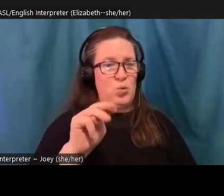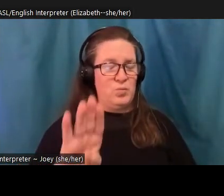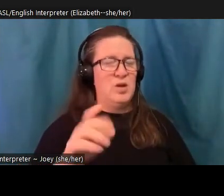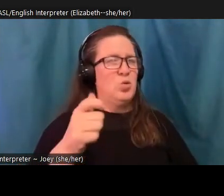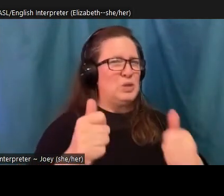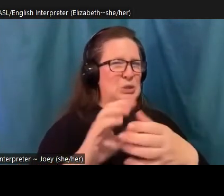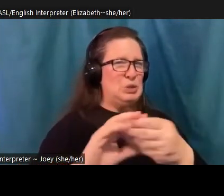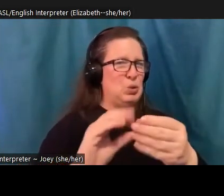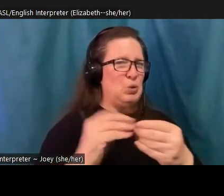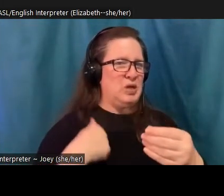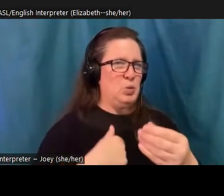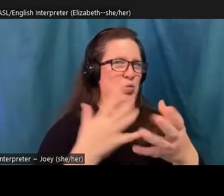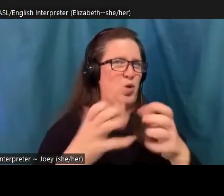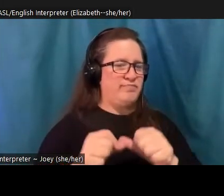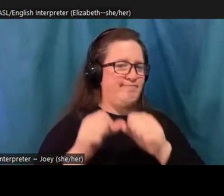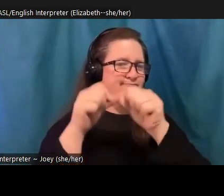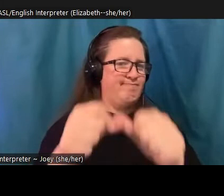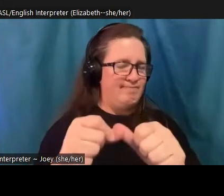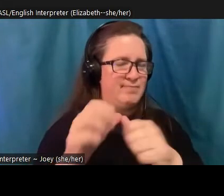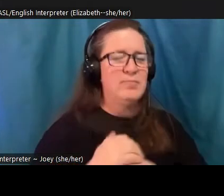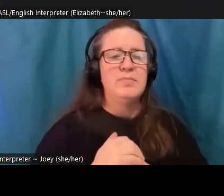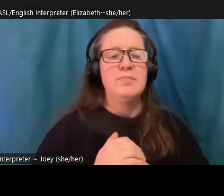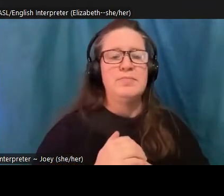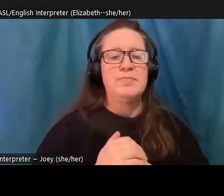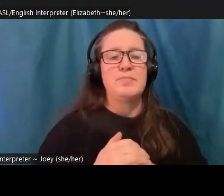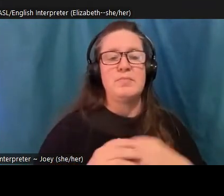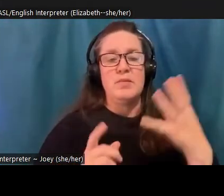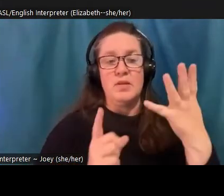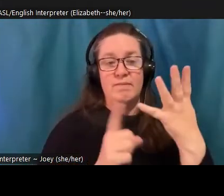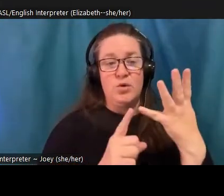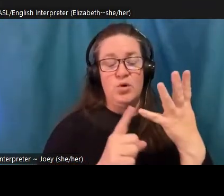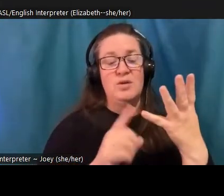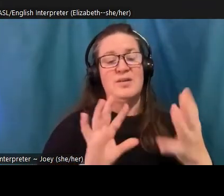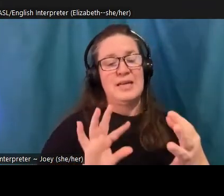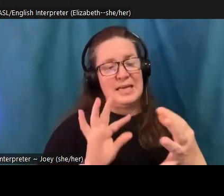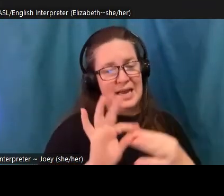And number four is connect. And as I already noted, acknowledging and talking openly about eco grief is a way of